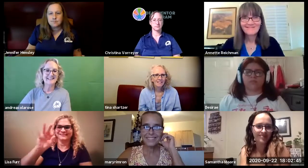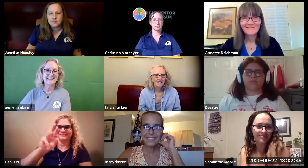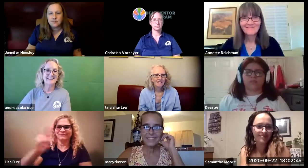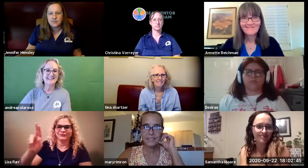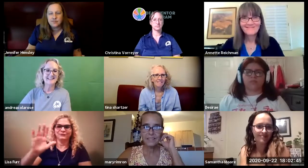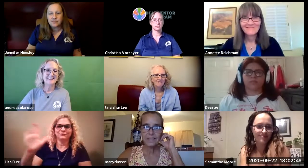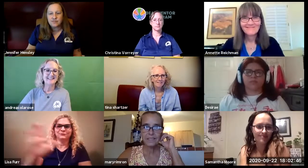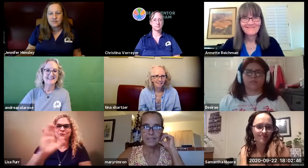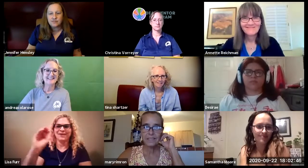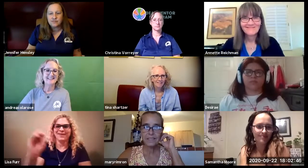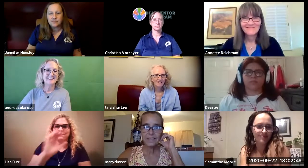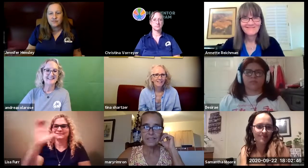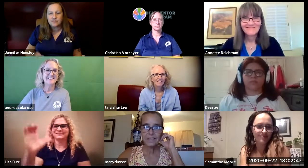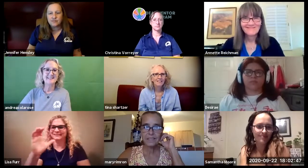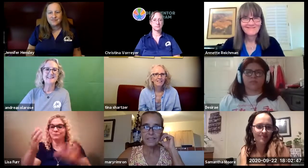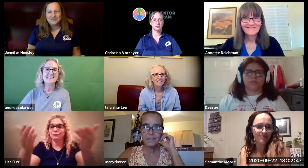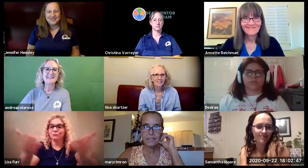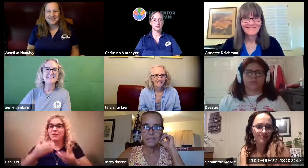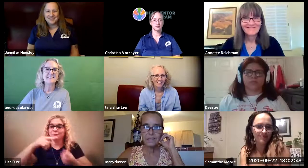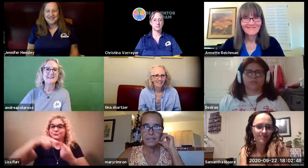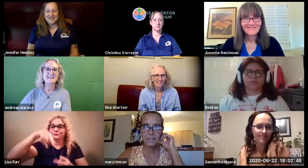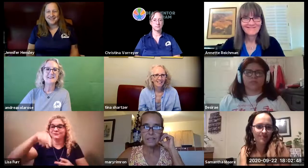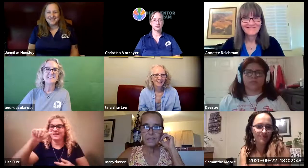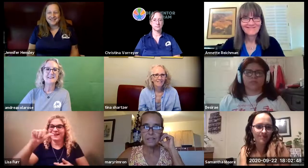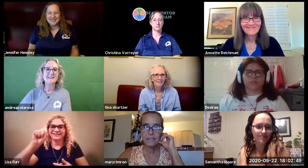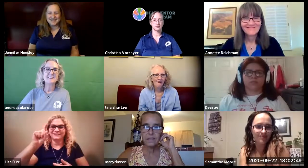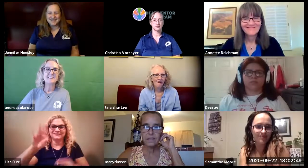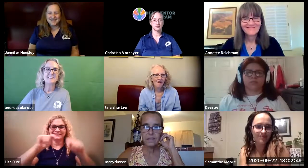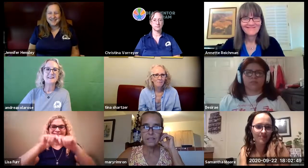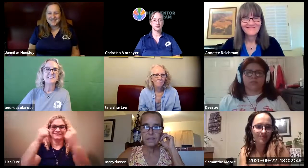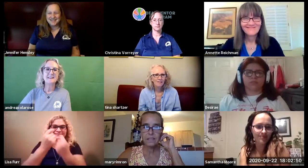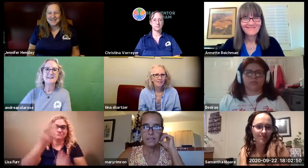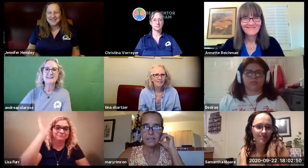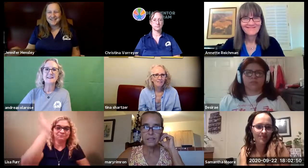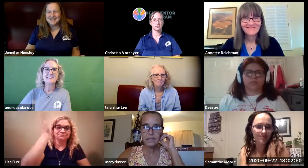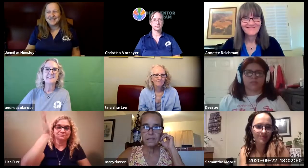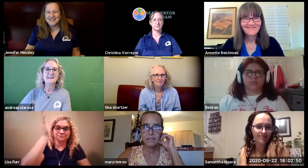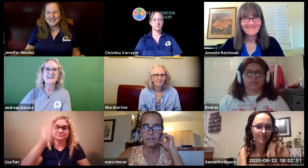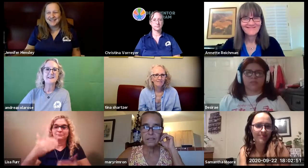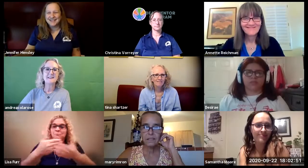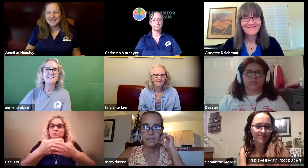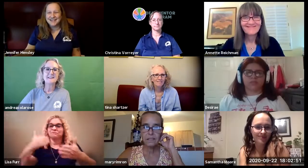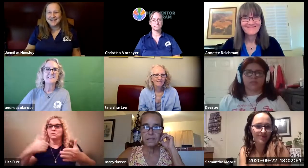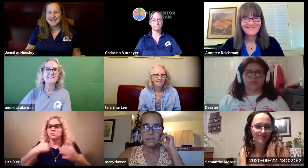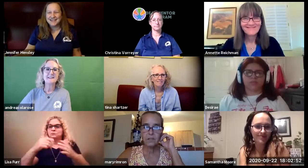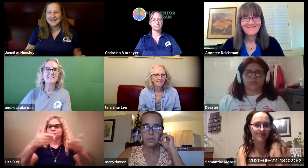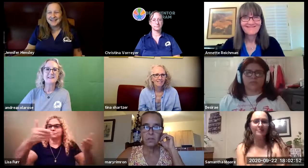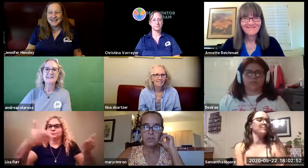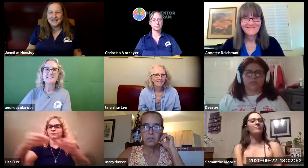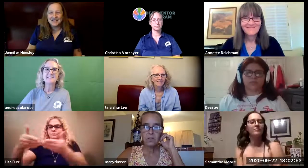i am lisa fur your mc for the evening welcome to the asdb